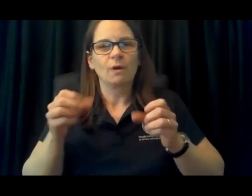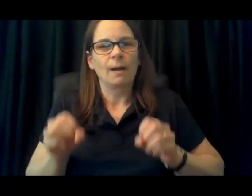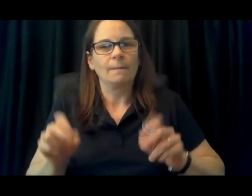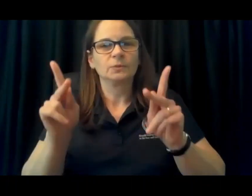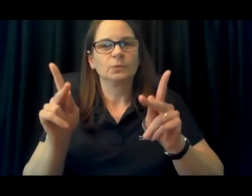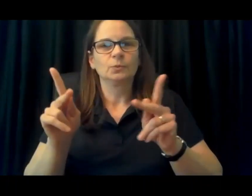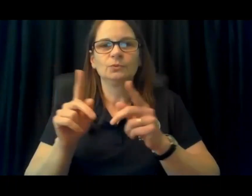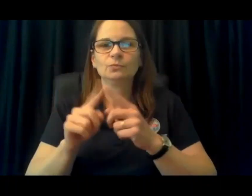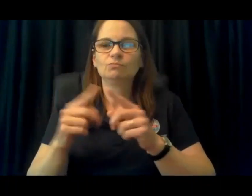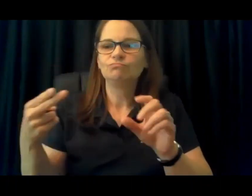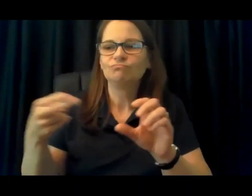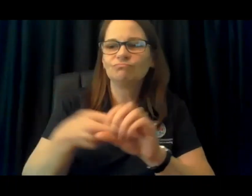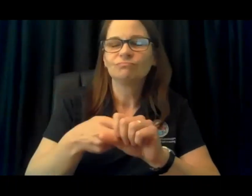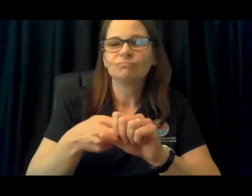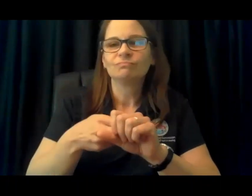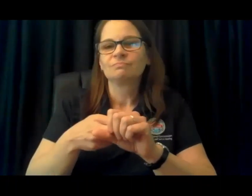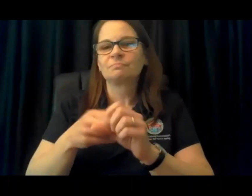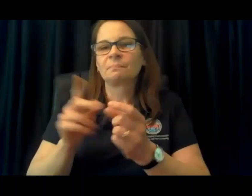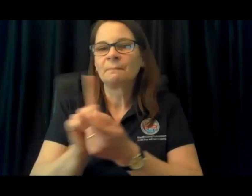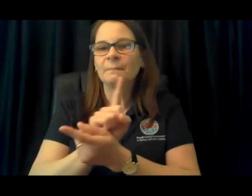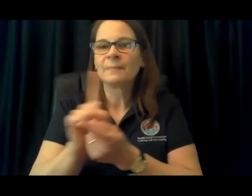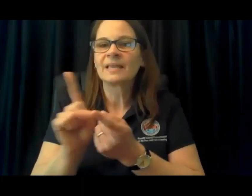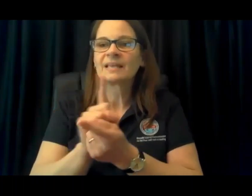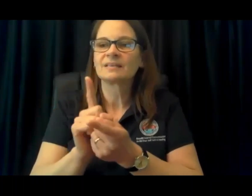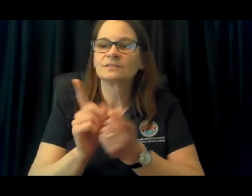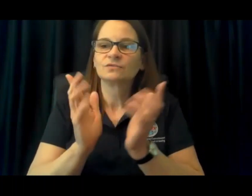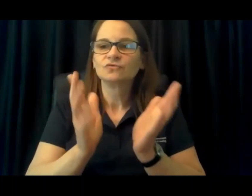This will give everyone a good opportunity to